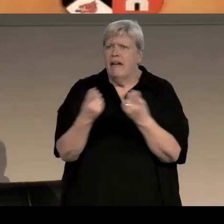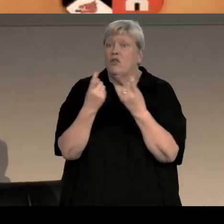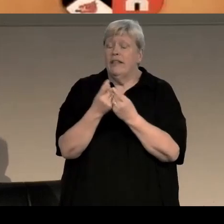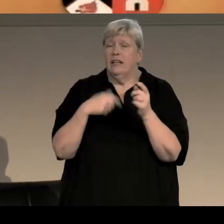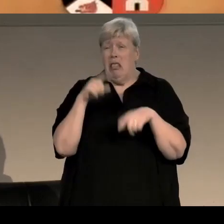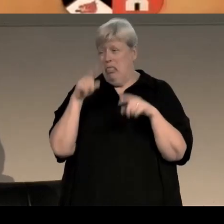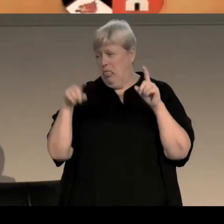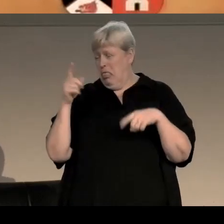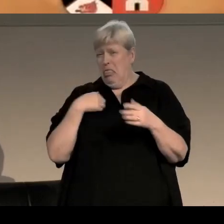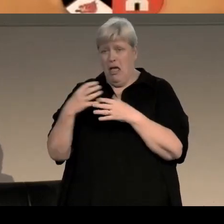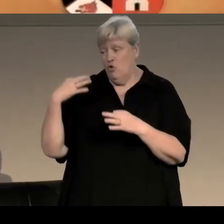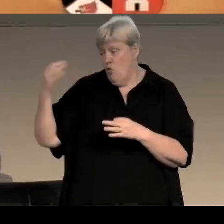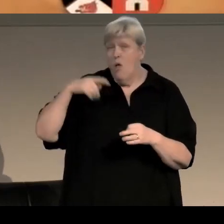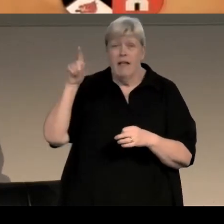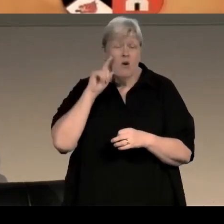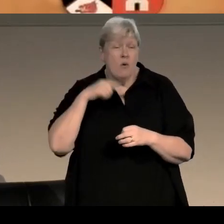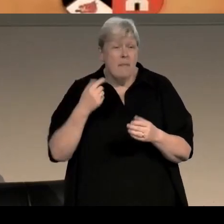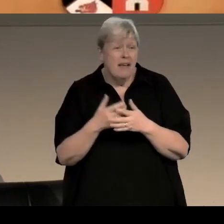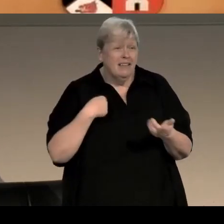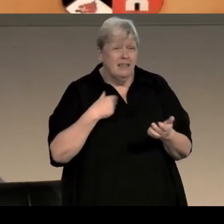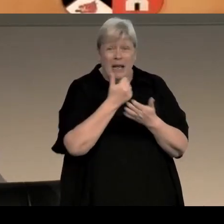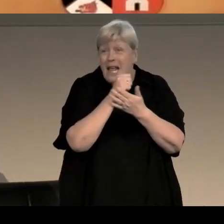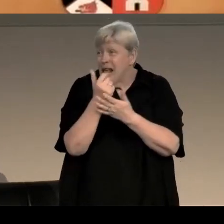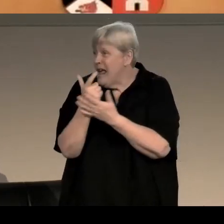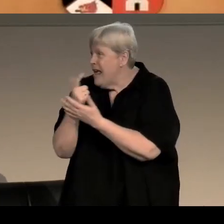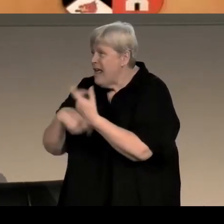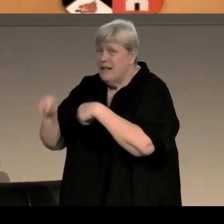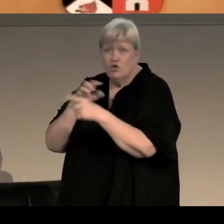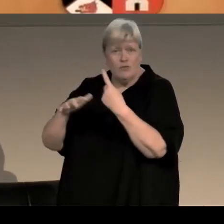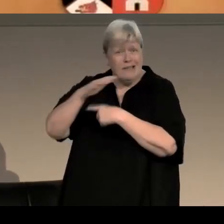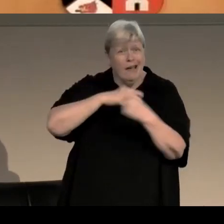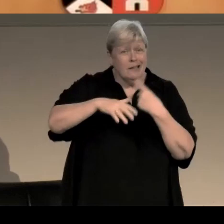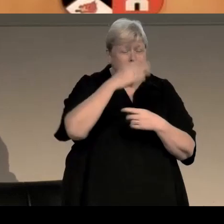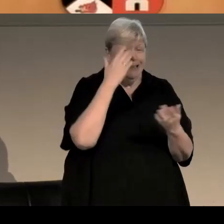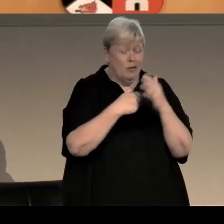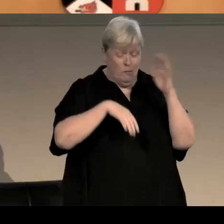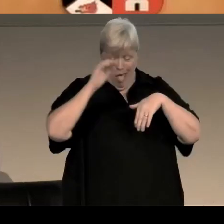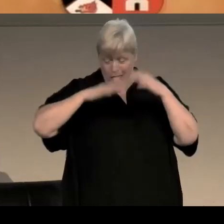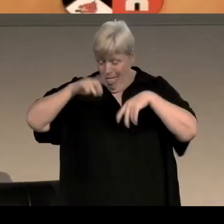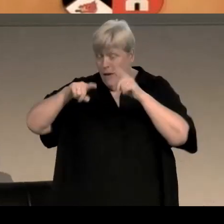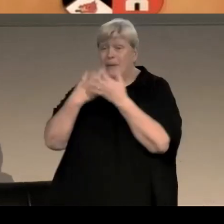the role of women, the position of gay people within society, all sorts of things have changed in that time, and I thought,